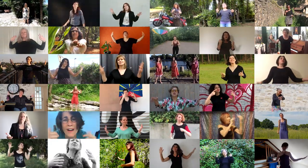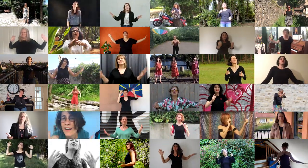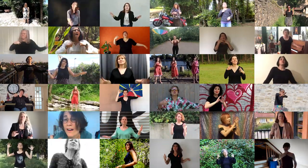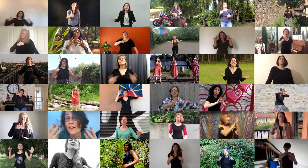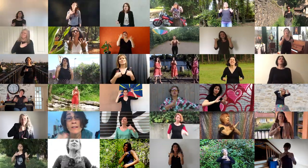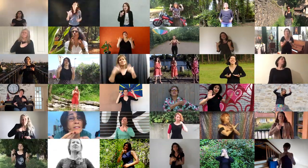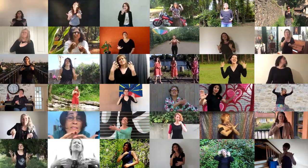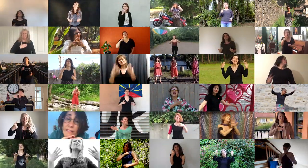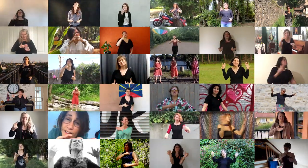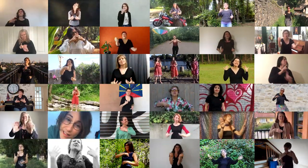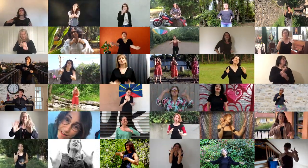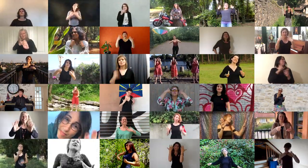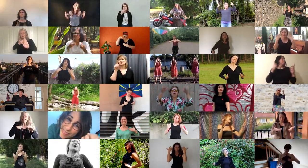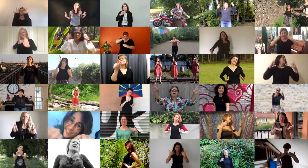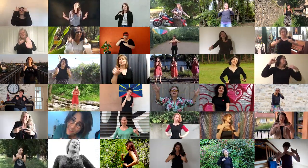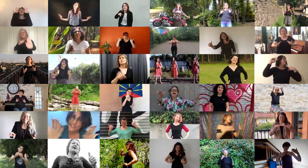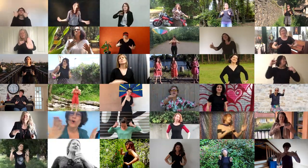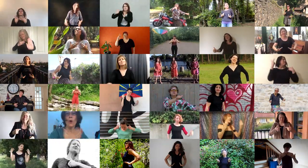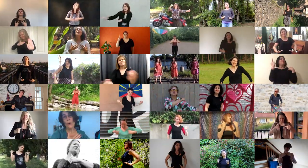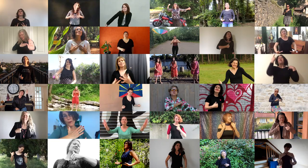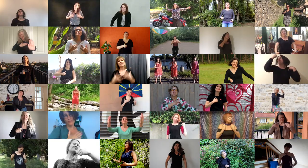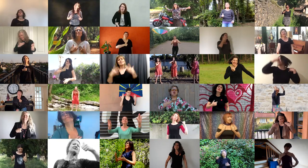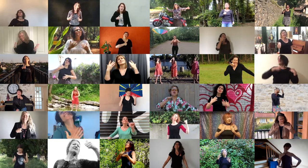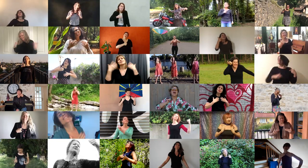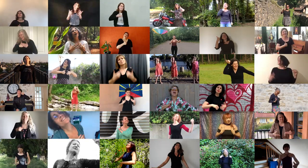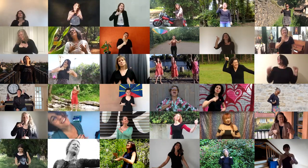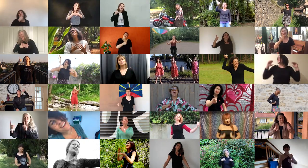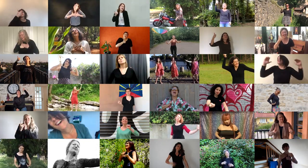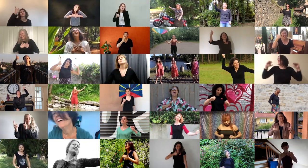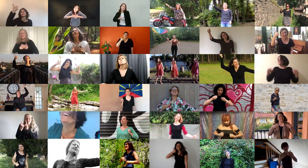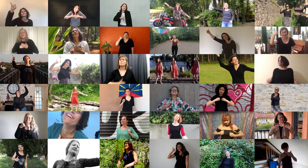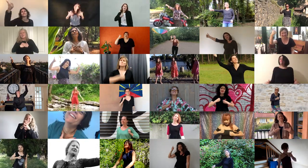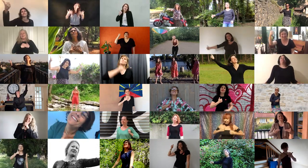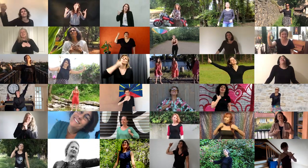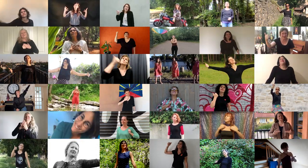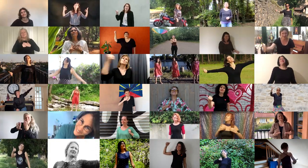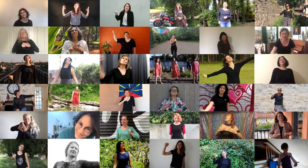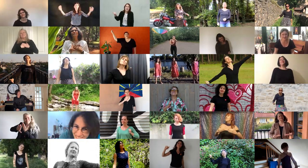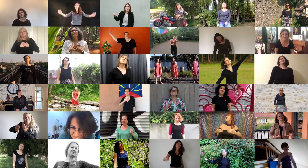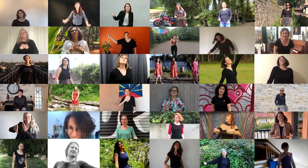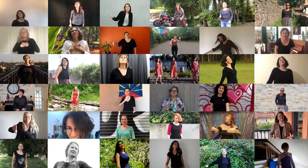I just want you to let me be myself